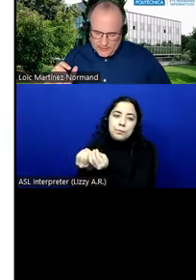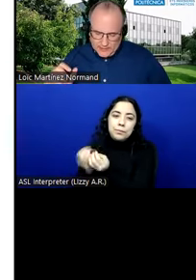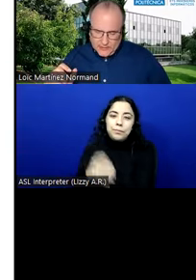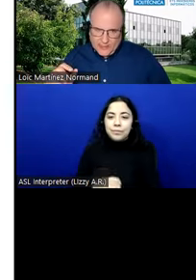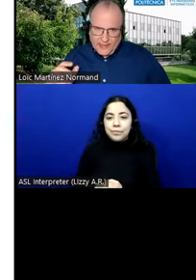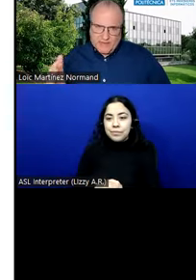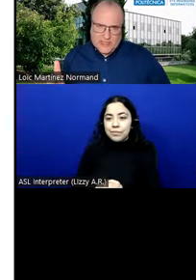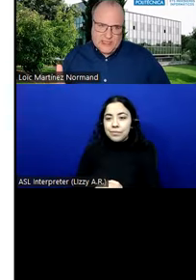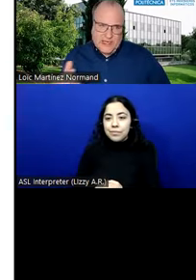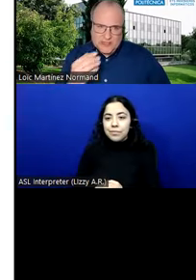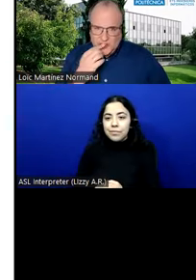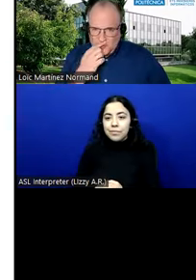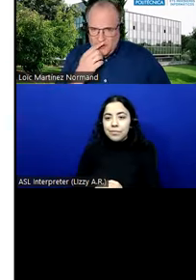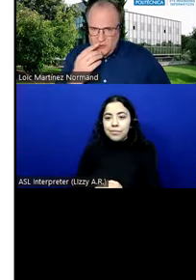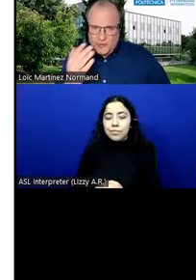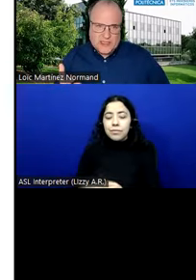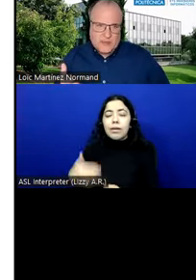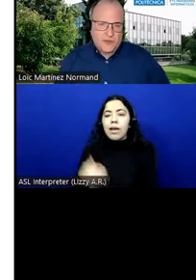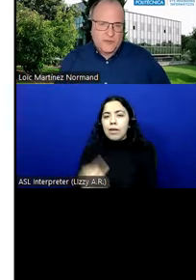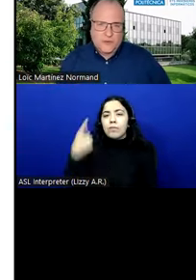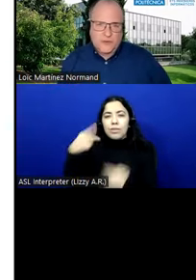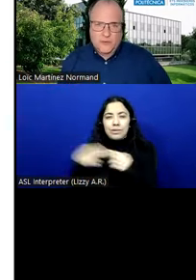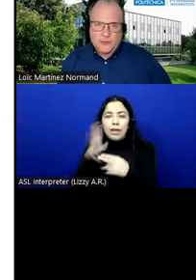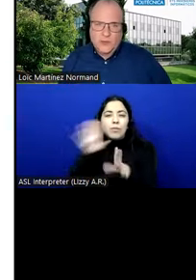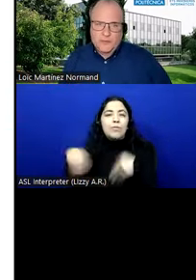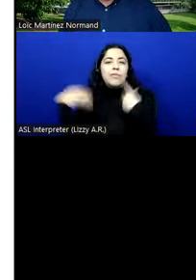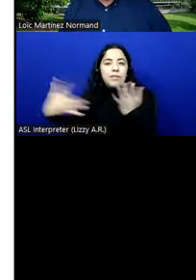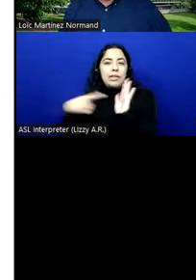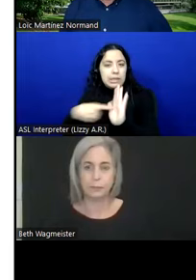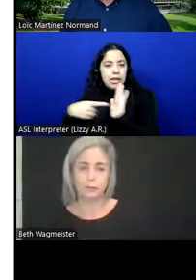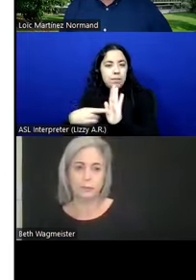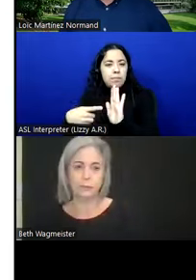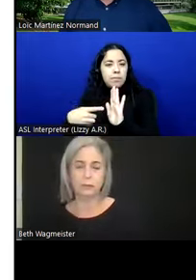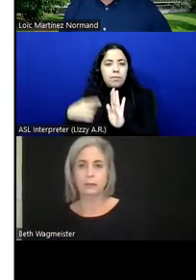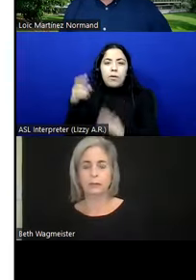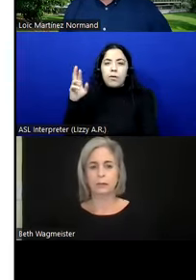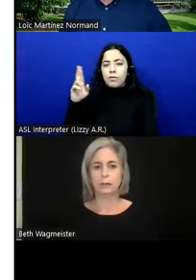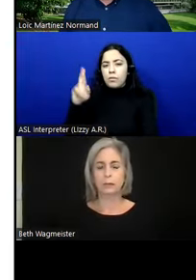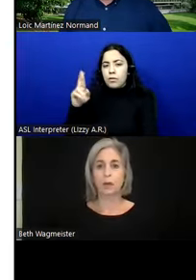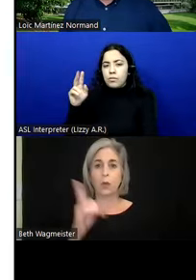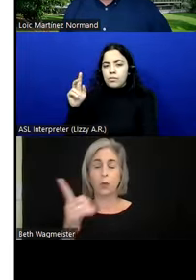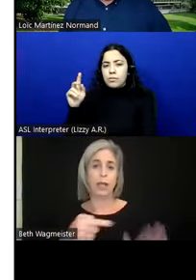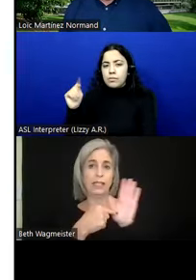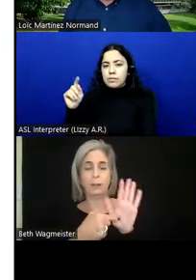I have a slide showing you an example of one web demonstration application that shows that.